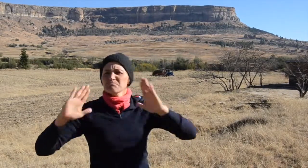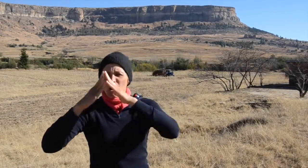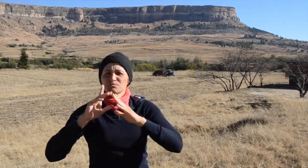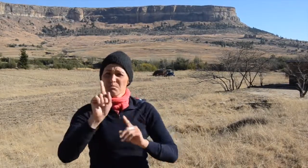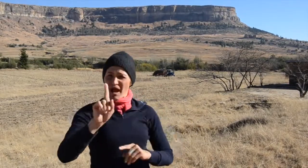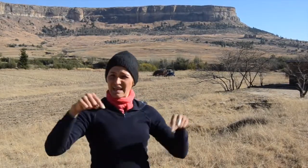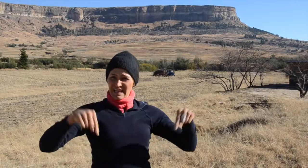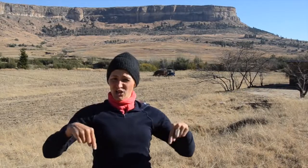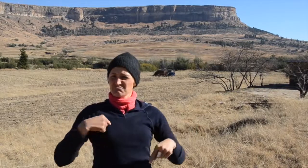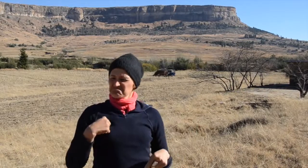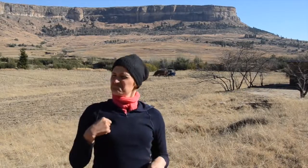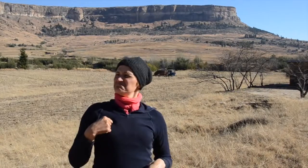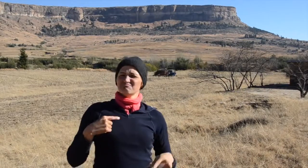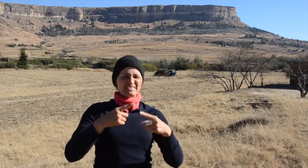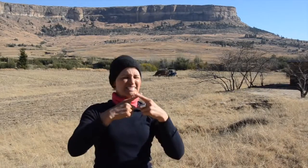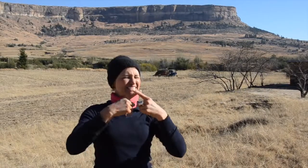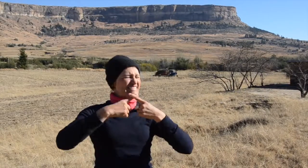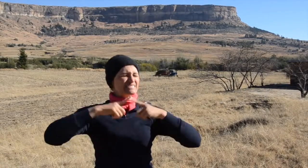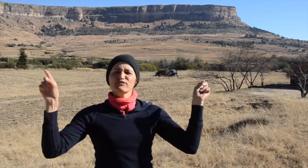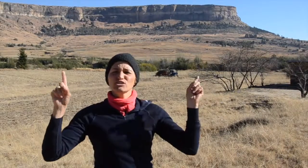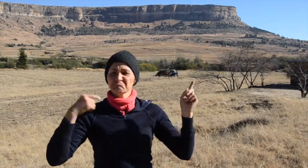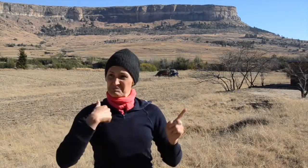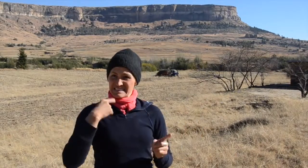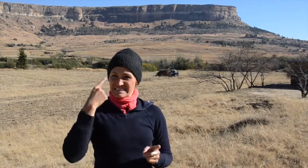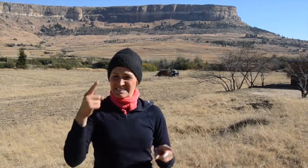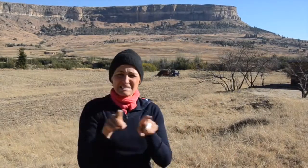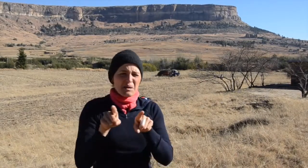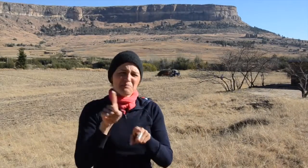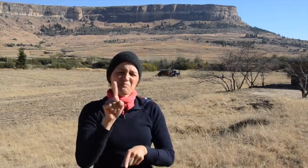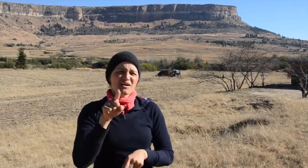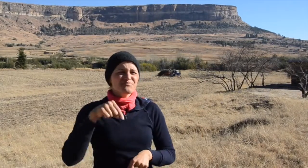here in Lesotho, I see a different type of mountain.